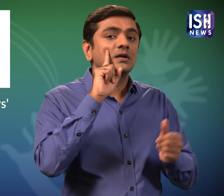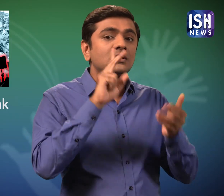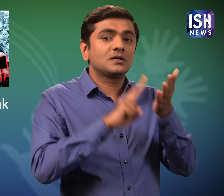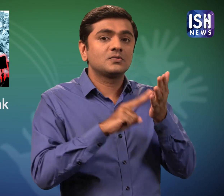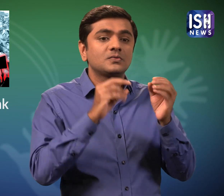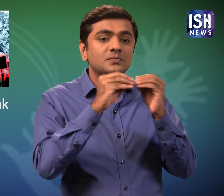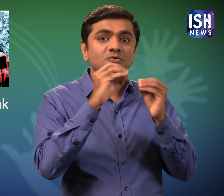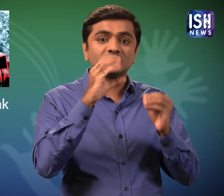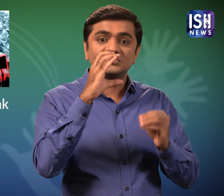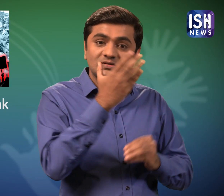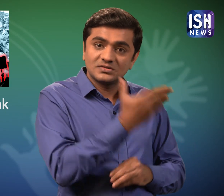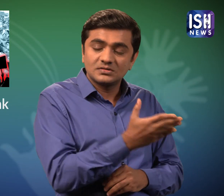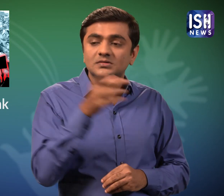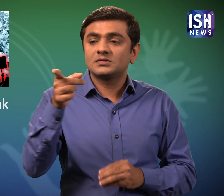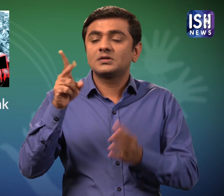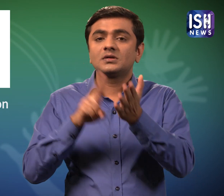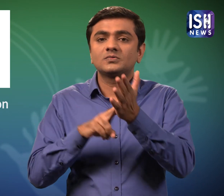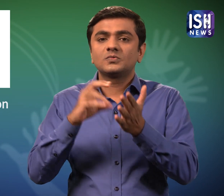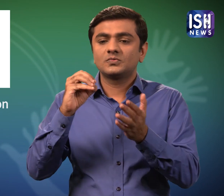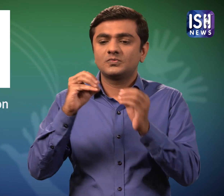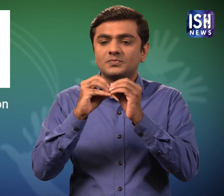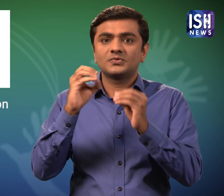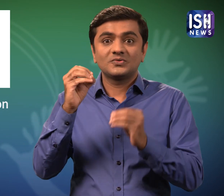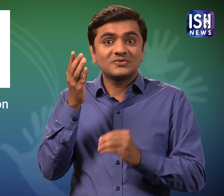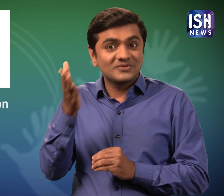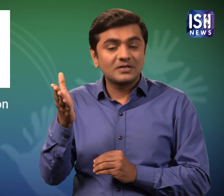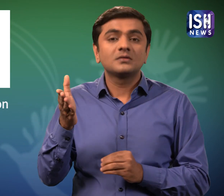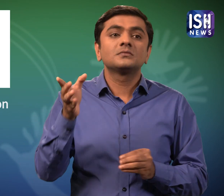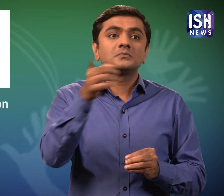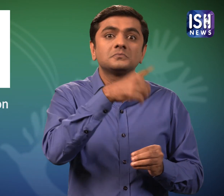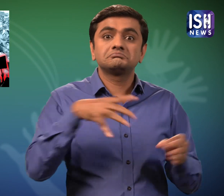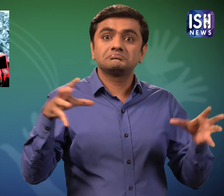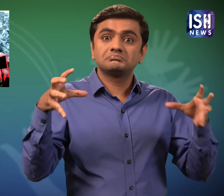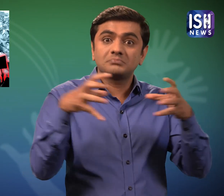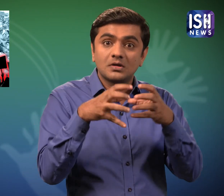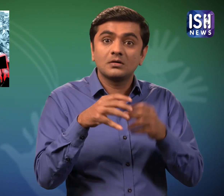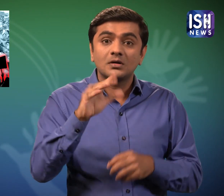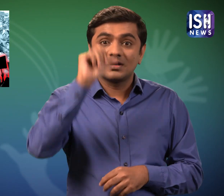Indian National Bank Officers' Congress (INBOC) and National Organisation of Bank Officers (NOBO).